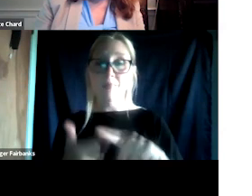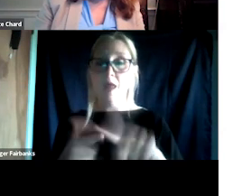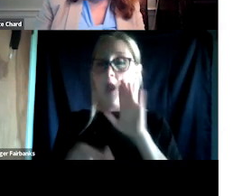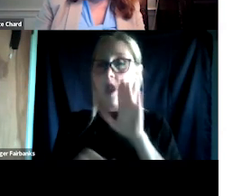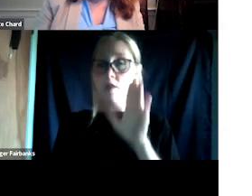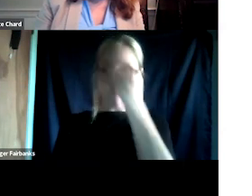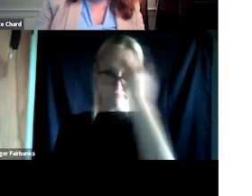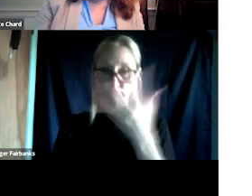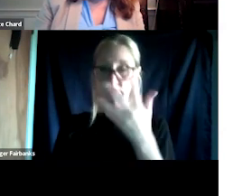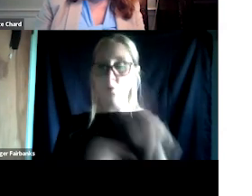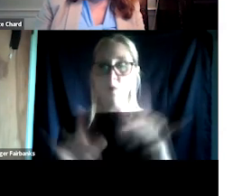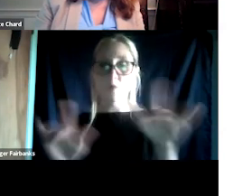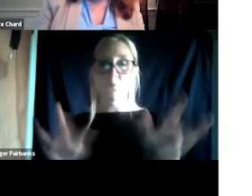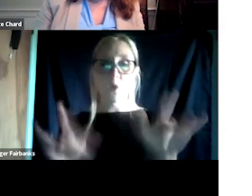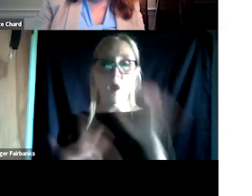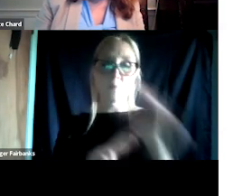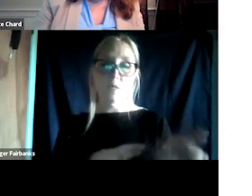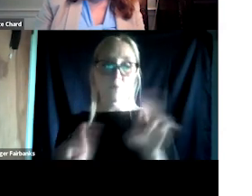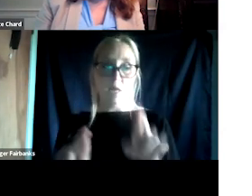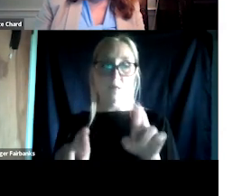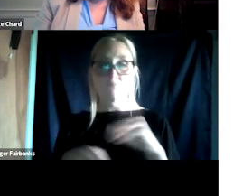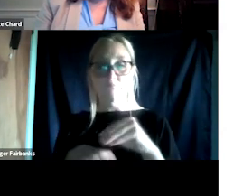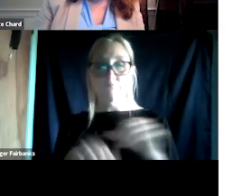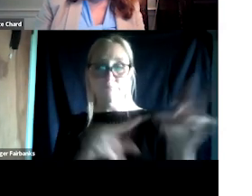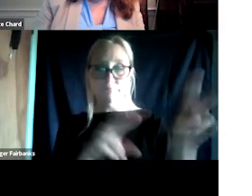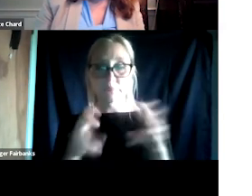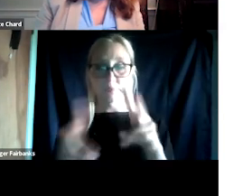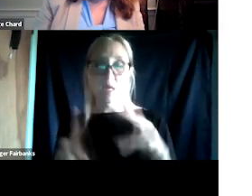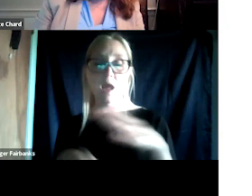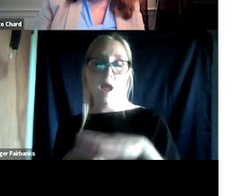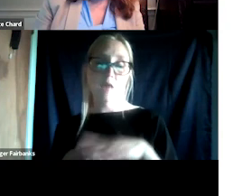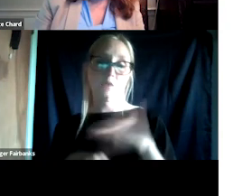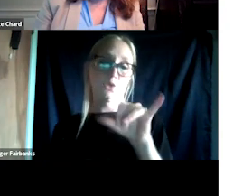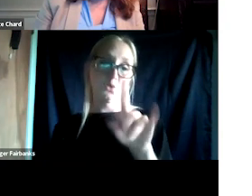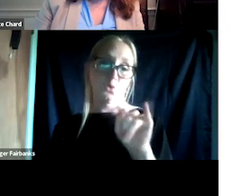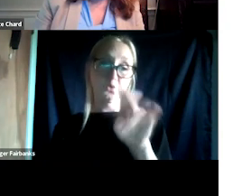is posted to SAMHSA's YouTube channel. So you will get the slides with these tip sheets